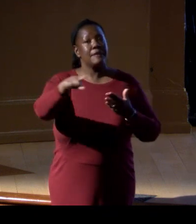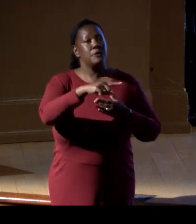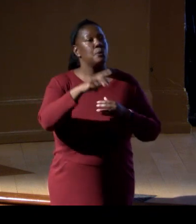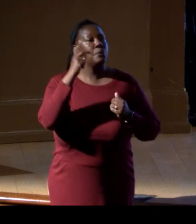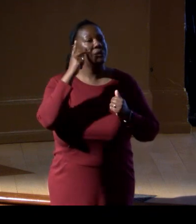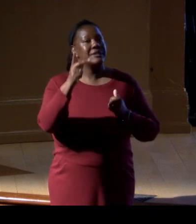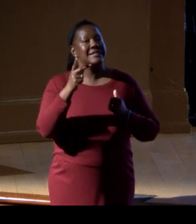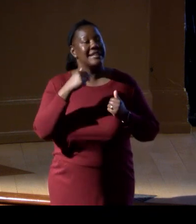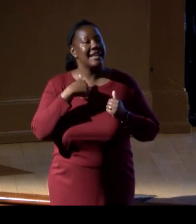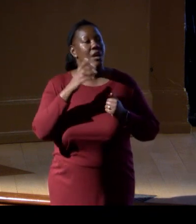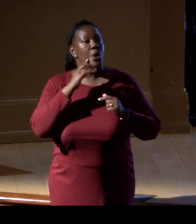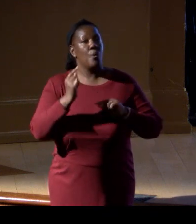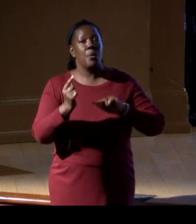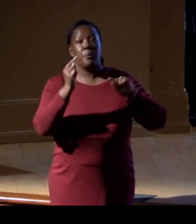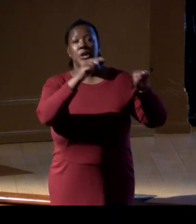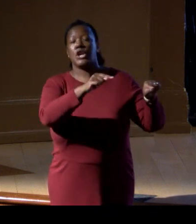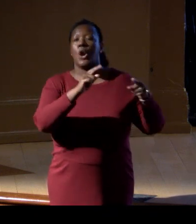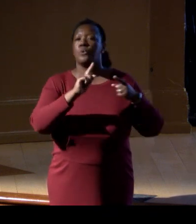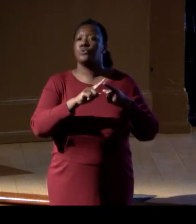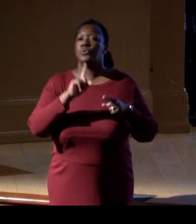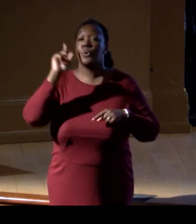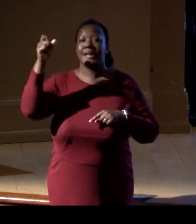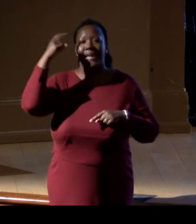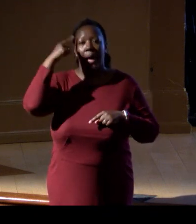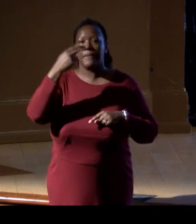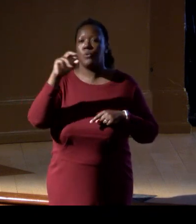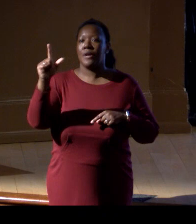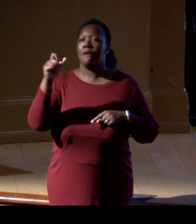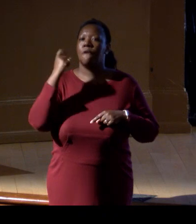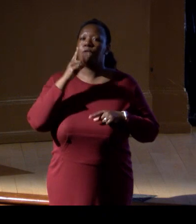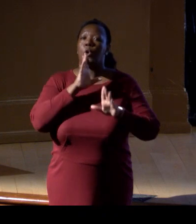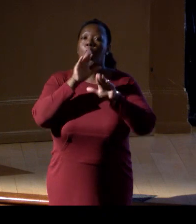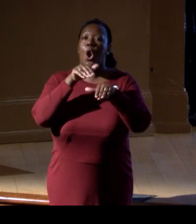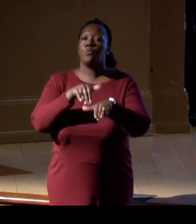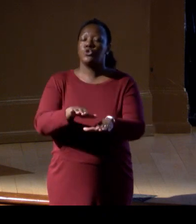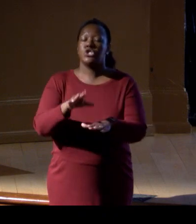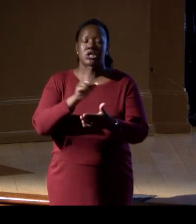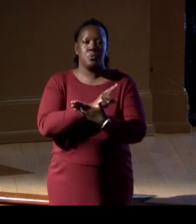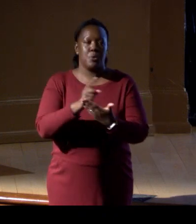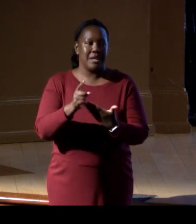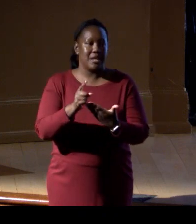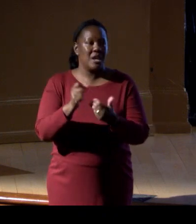at the Capitol Hill Ocean Week. It is all of you, the international, federal, state,